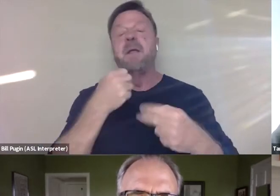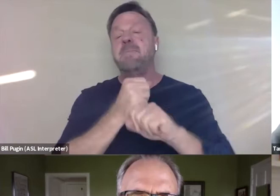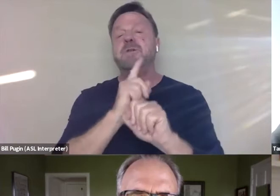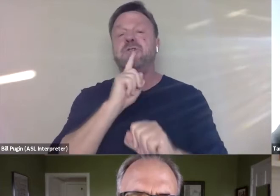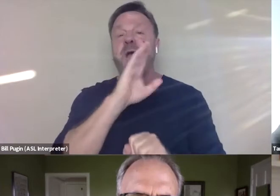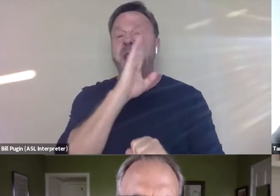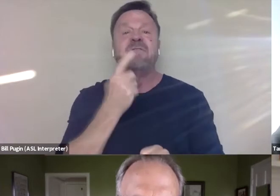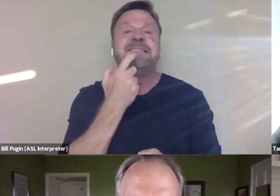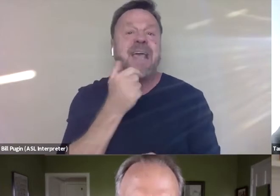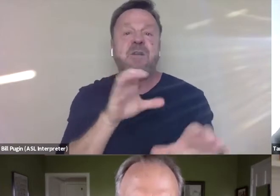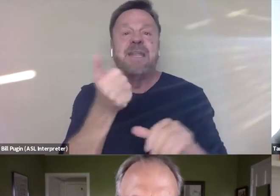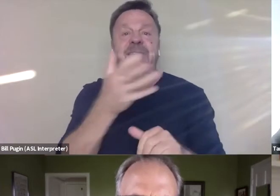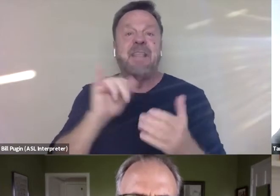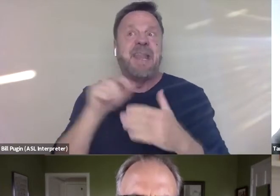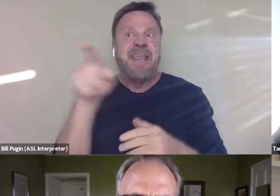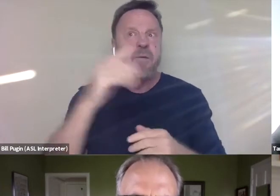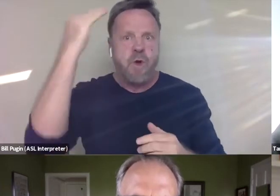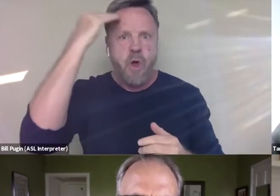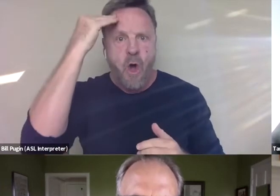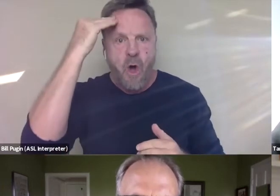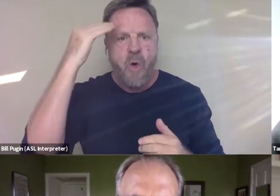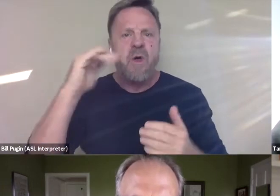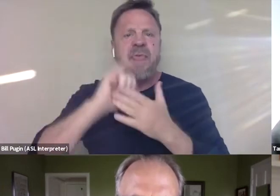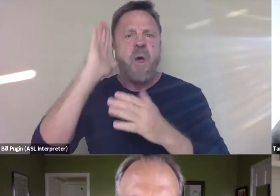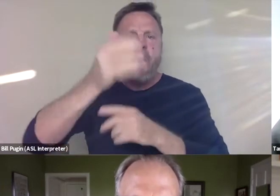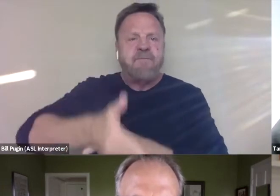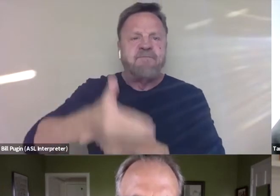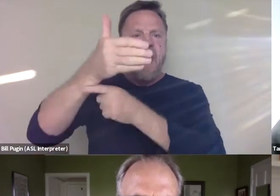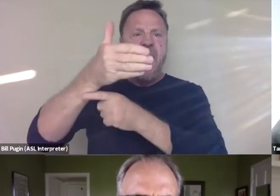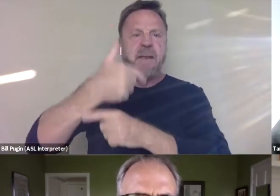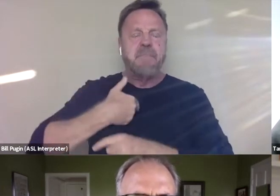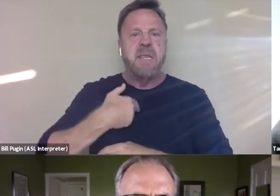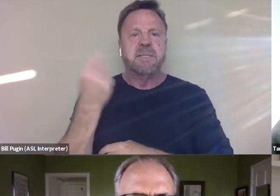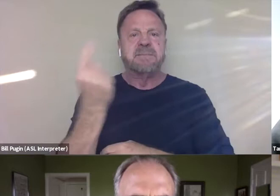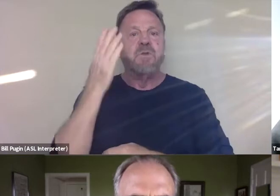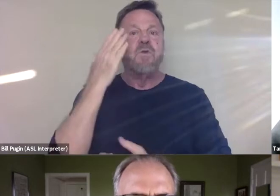that would get back to him, that would flag me as somebody that might possibly expose him.